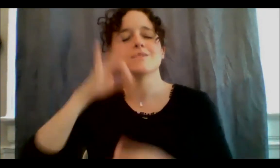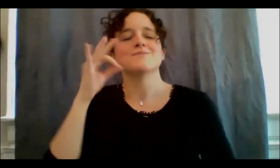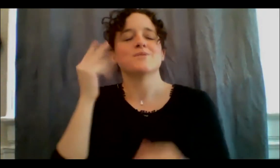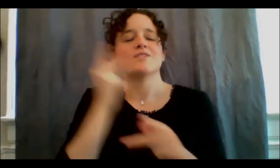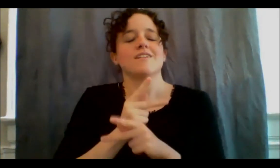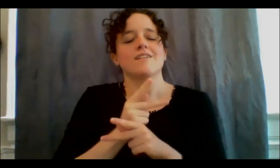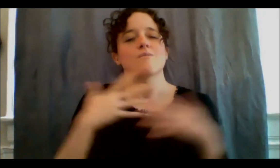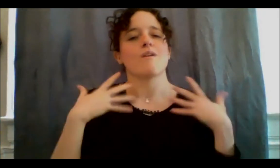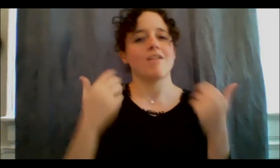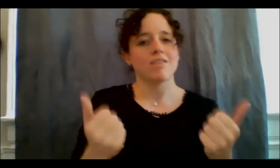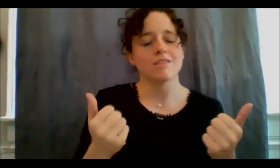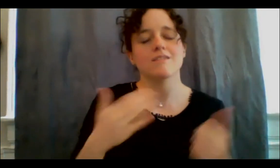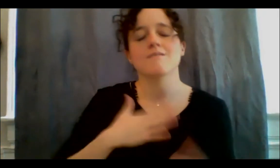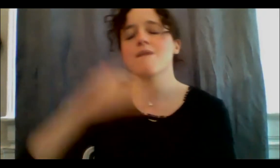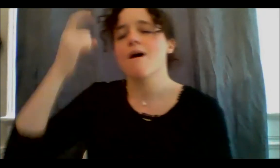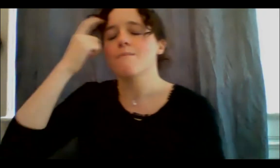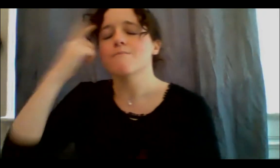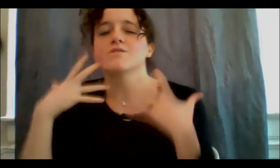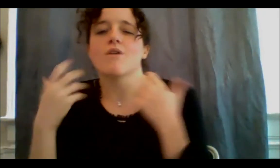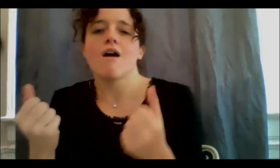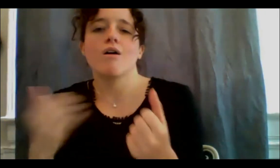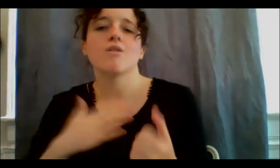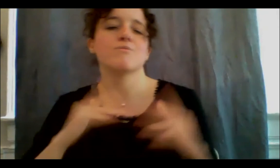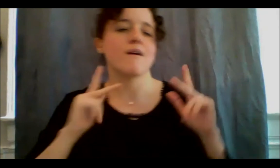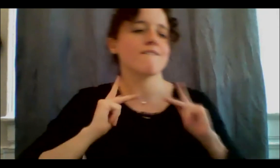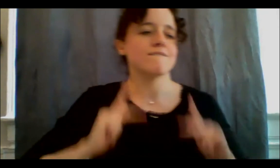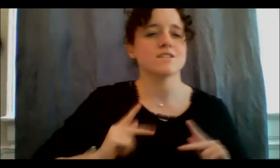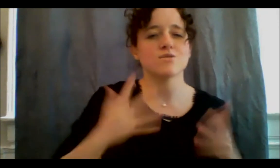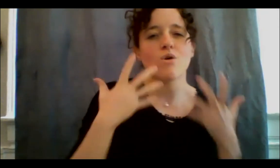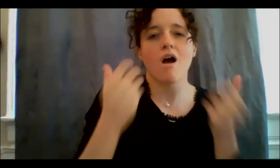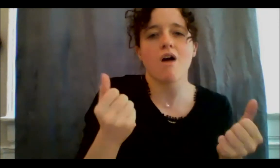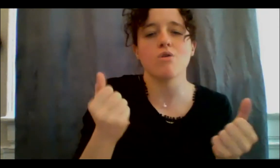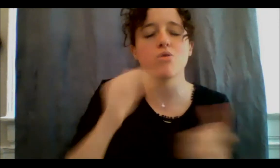my emotional health, my physical health, all things included with the